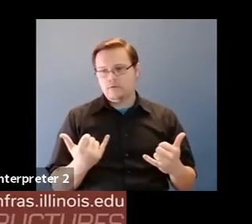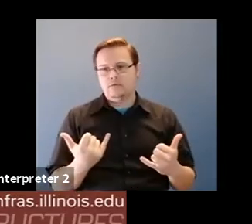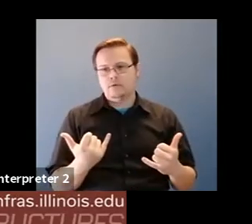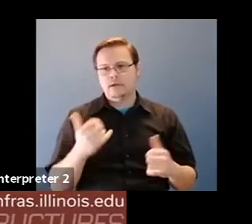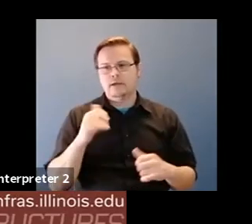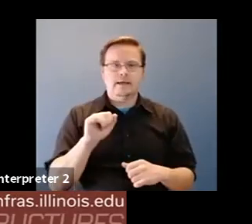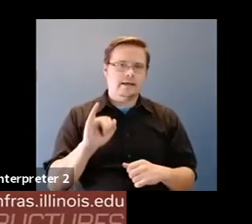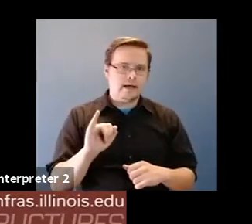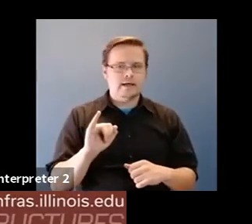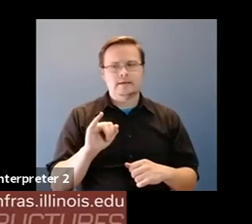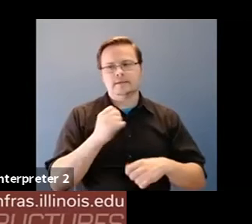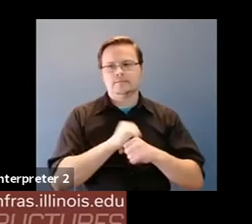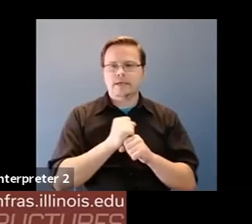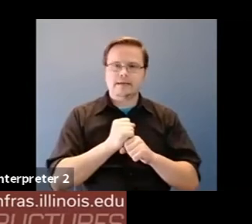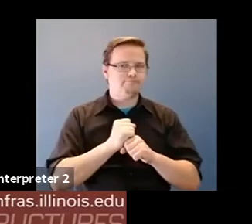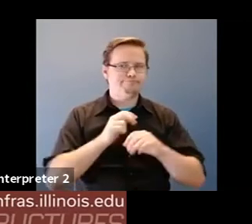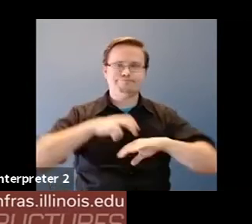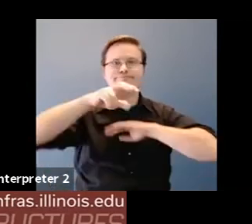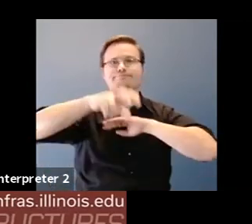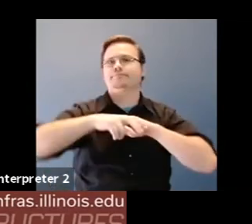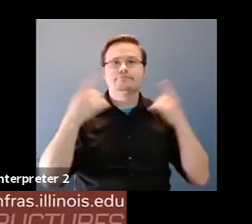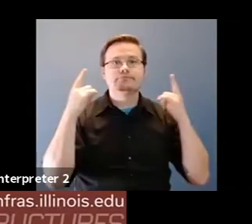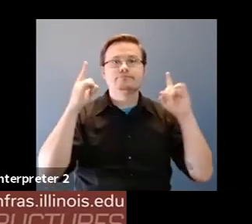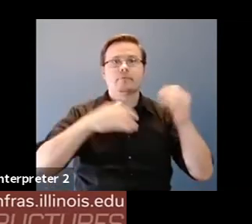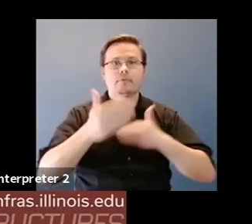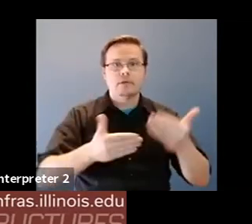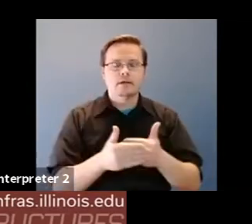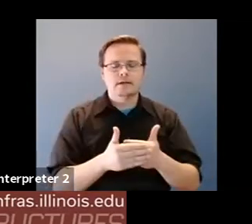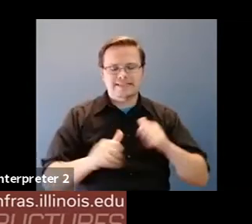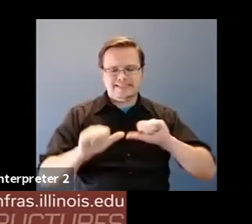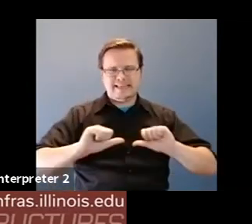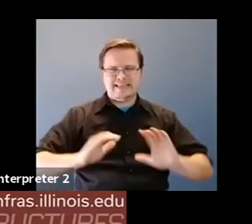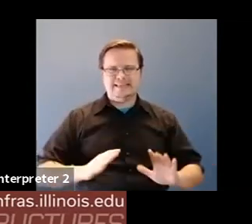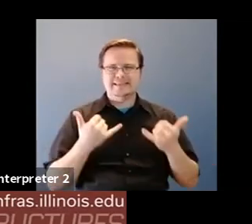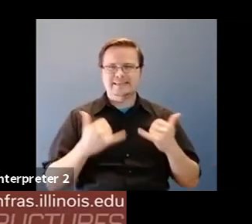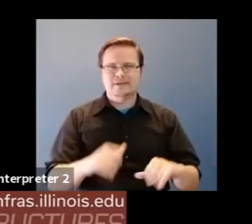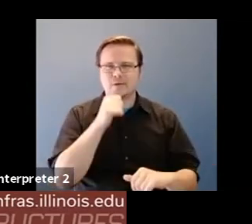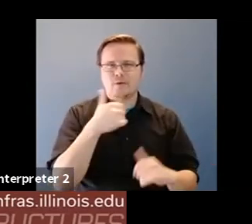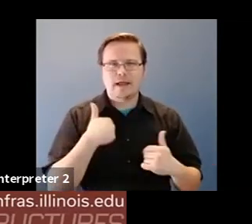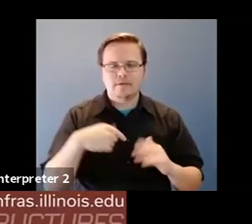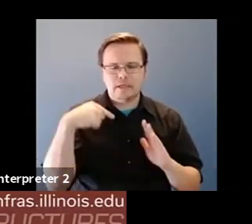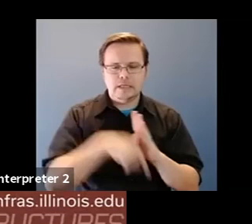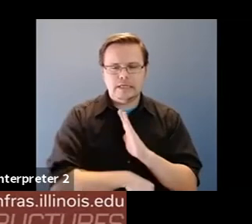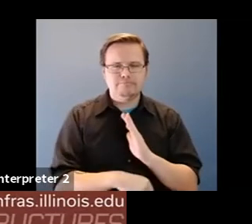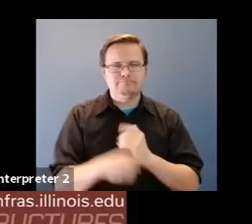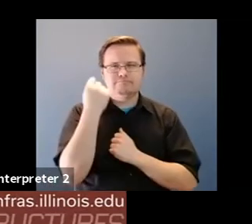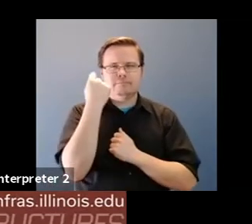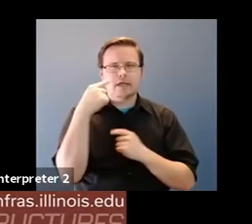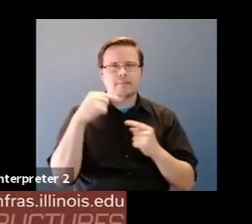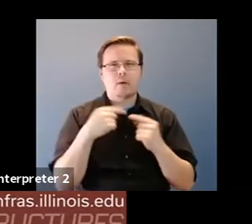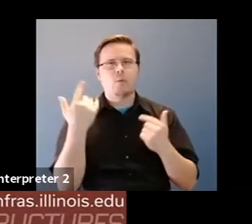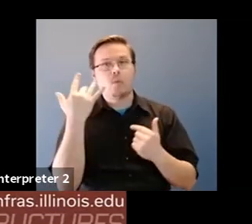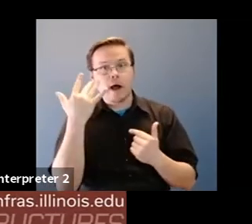Anita Chan: Ai has made leaps and bounds scientists do still do not still still do not have a deep intrinsic understanding of why I works, the way it does.